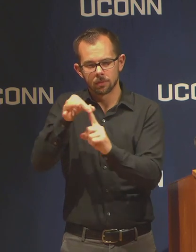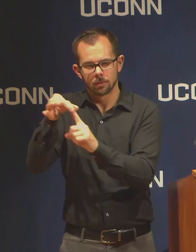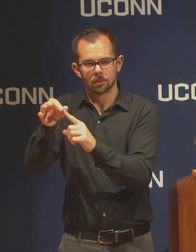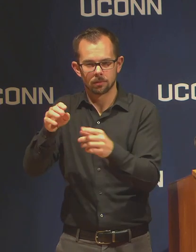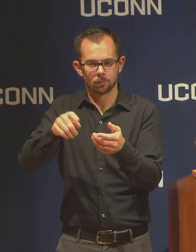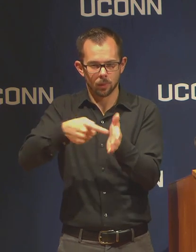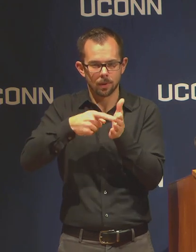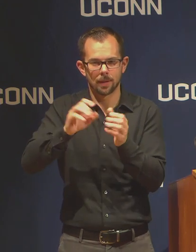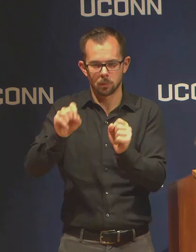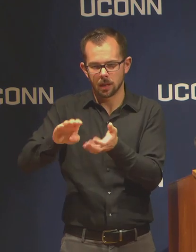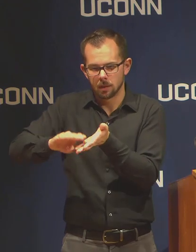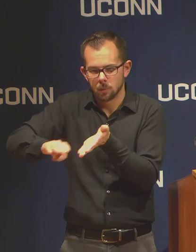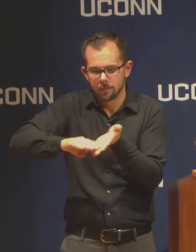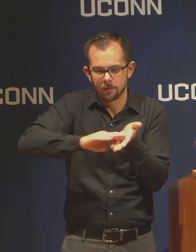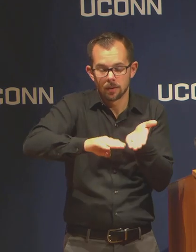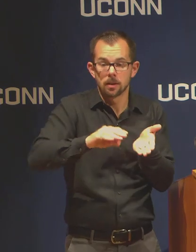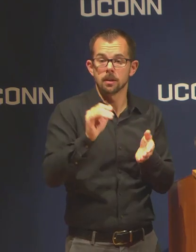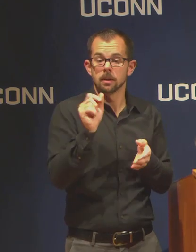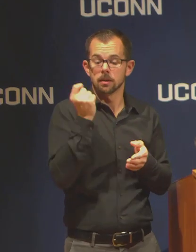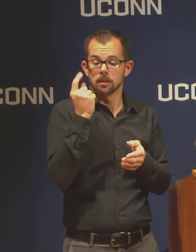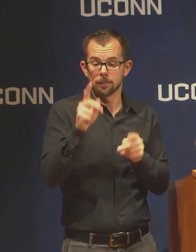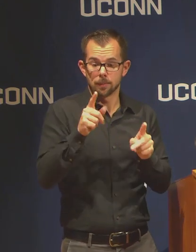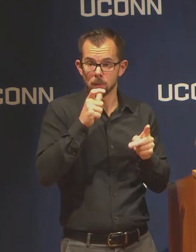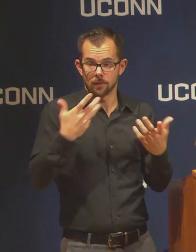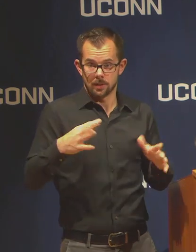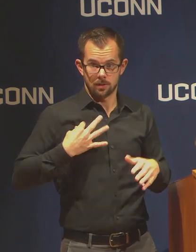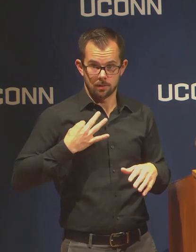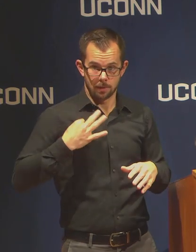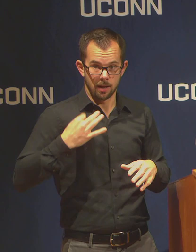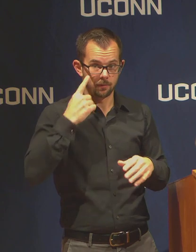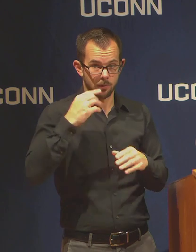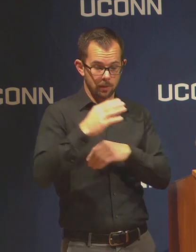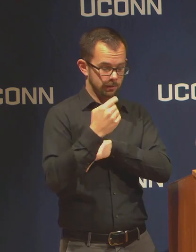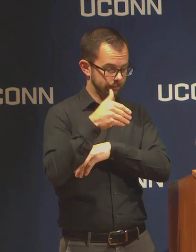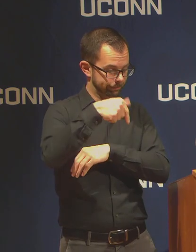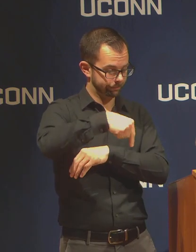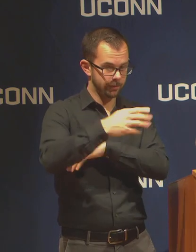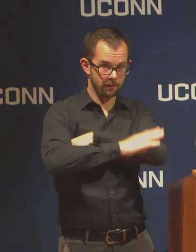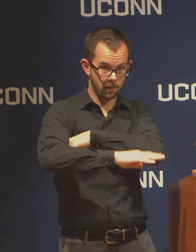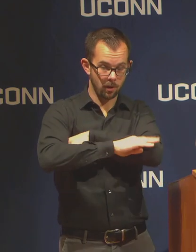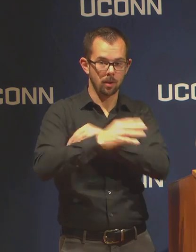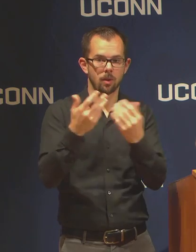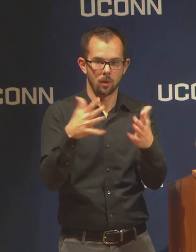entering the class for the fall have submitted test scores and those have been received and evaluated.